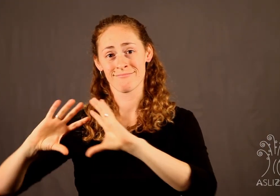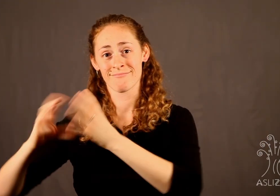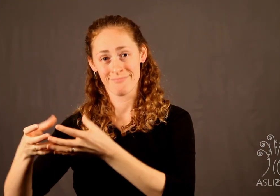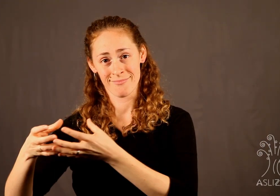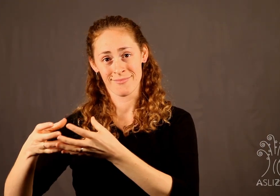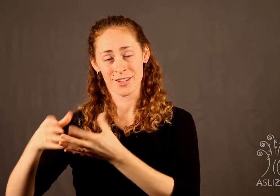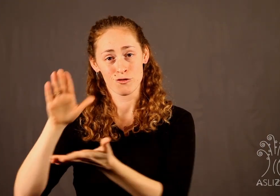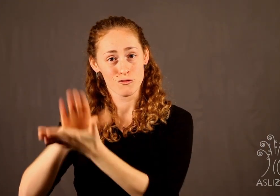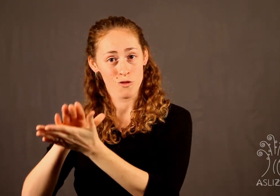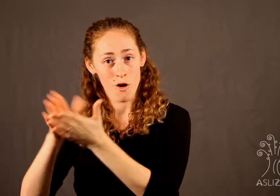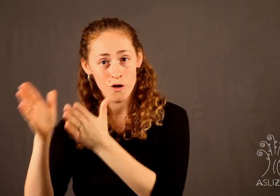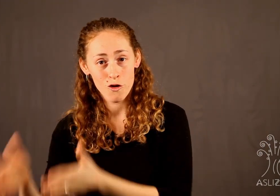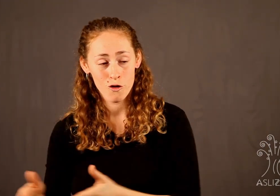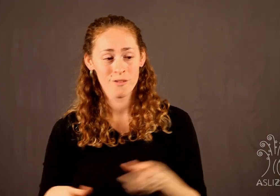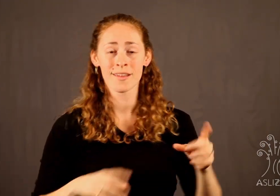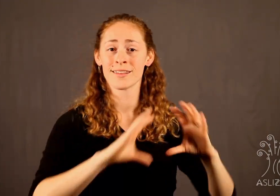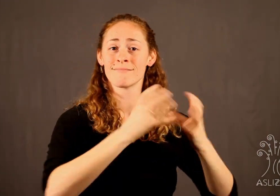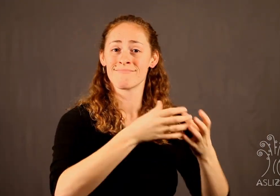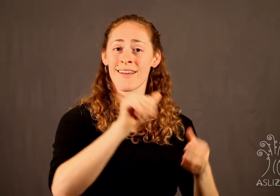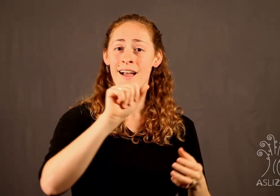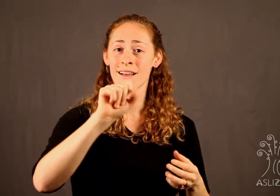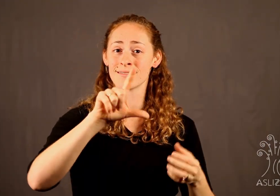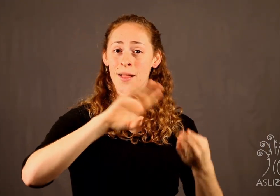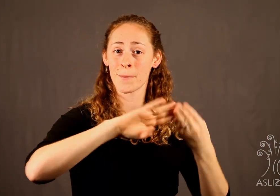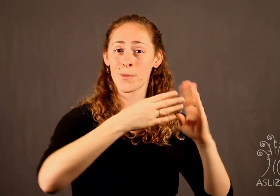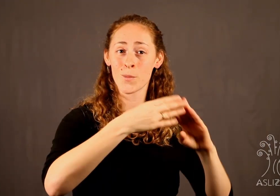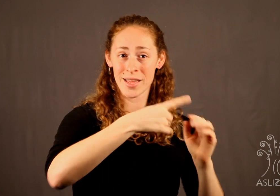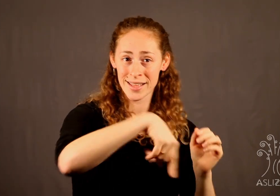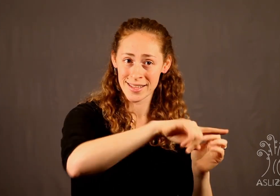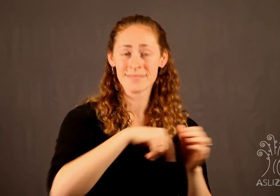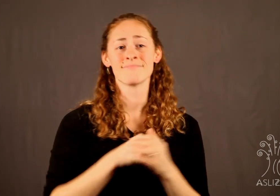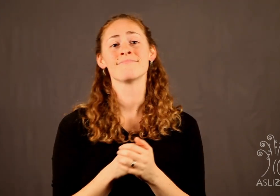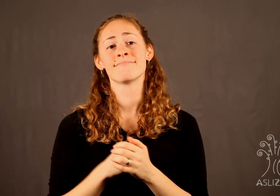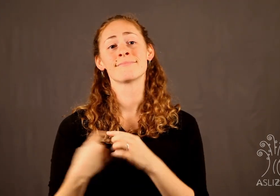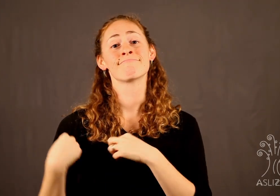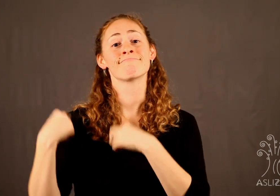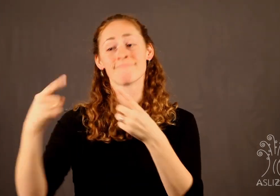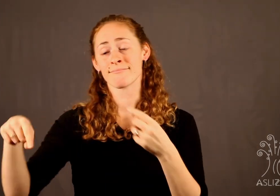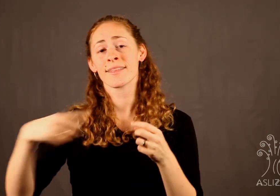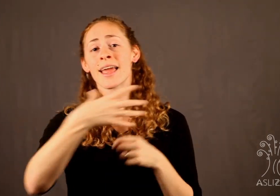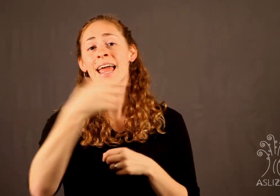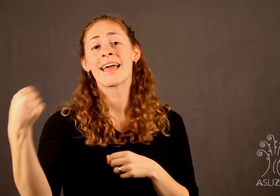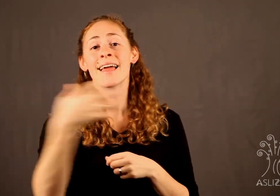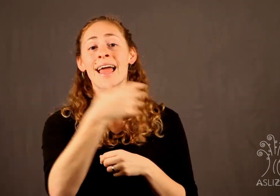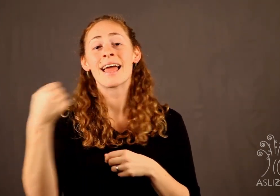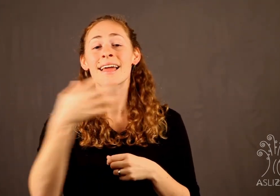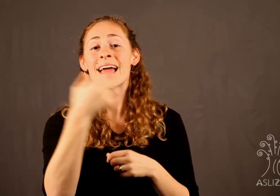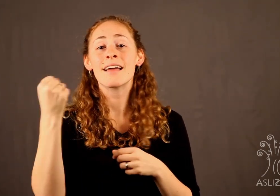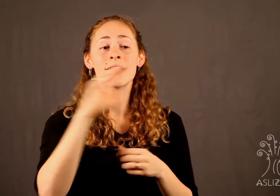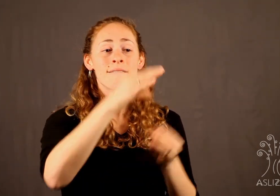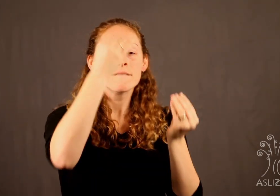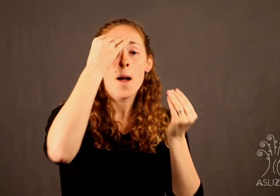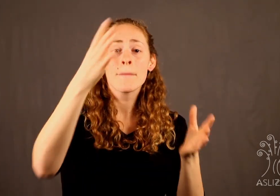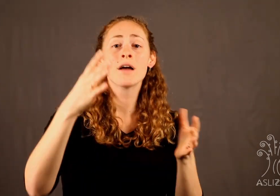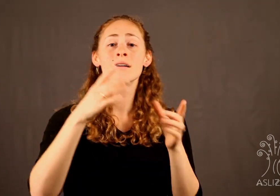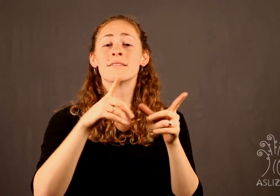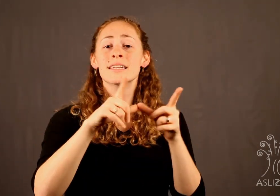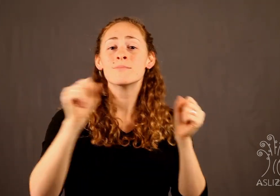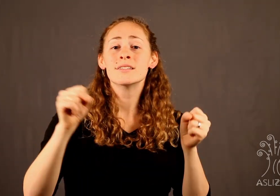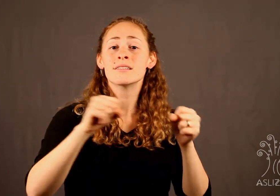the scholars and ASL community. For so long, scholars have been disseminating their research within their